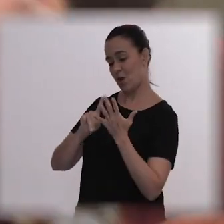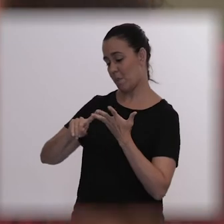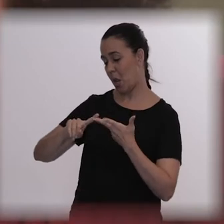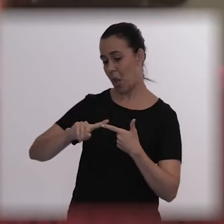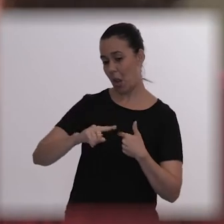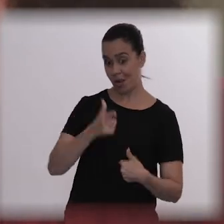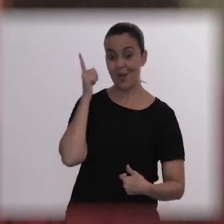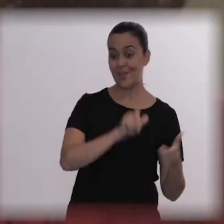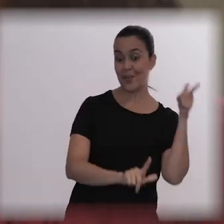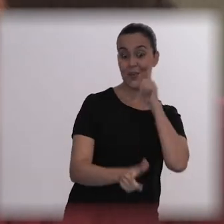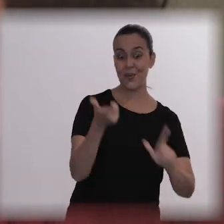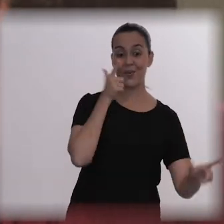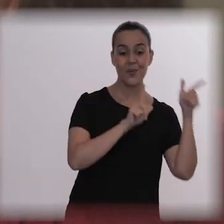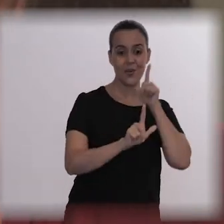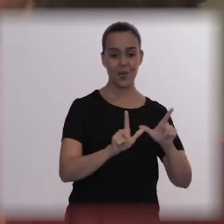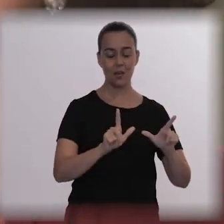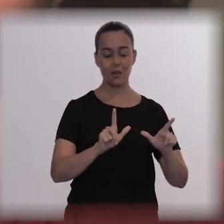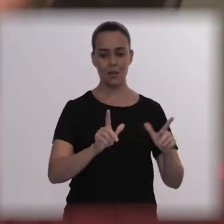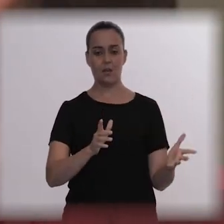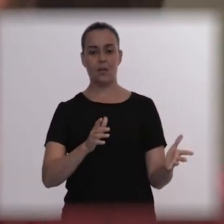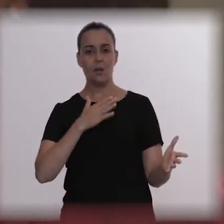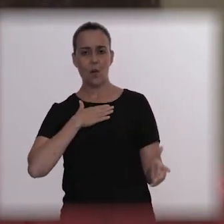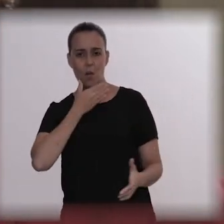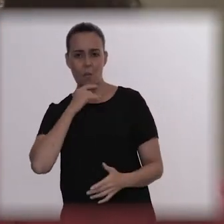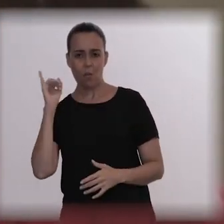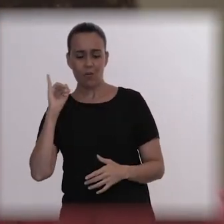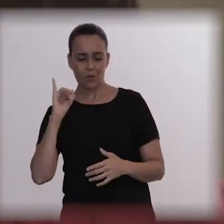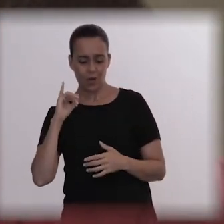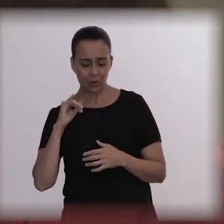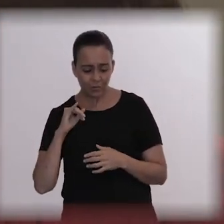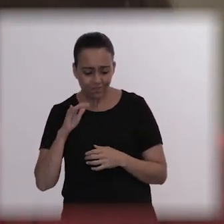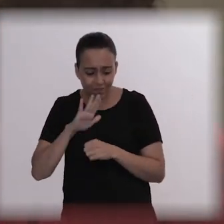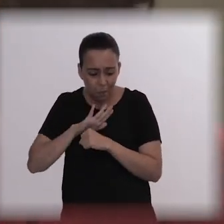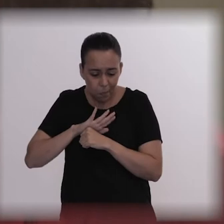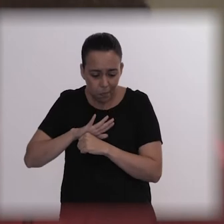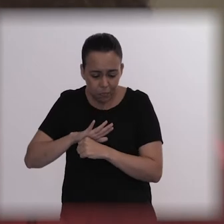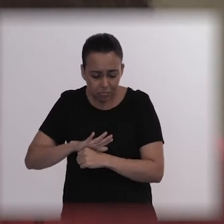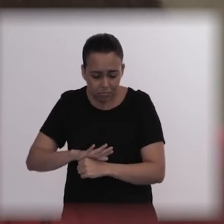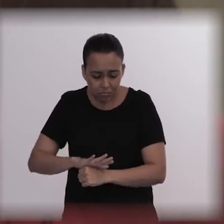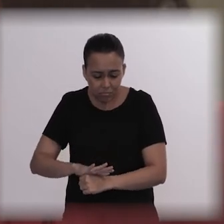got married, is working, whatever, and I I depend on my mother, I live at home,